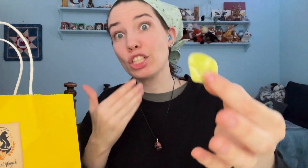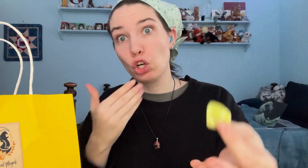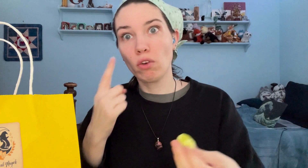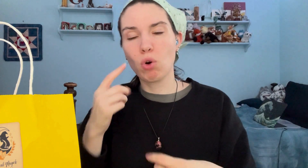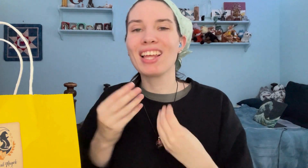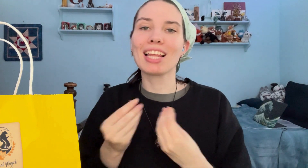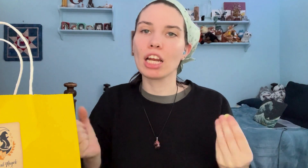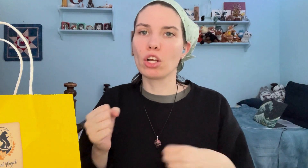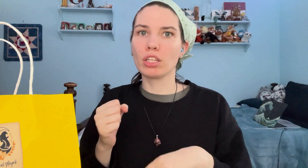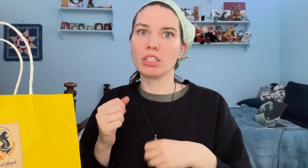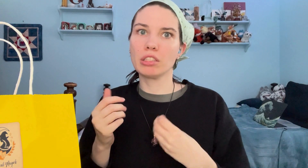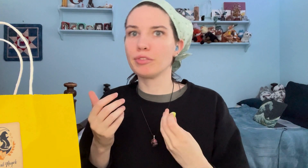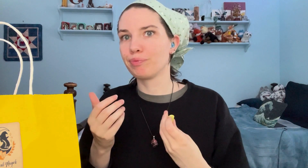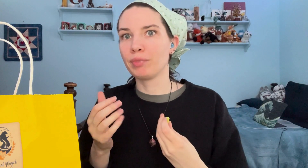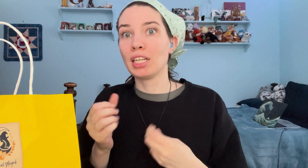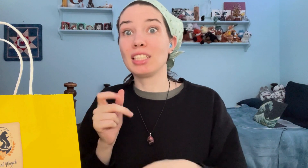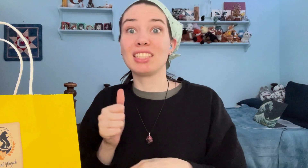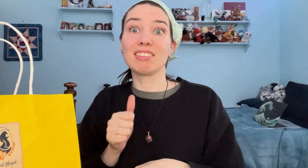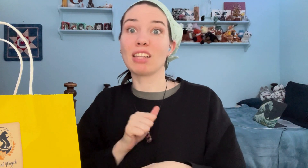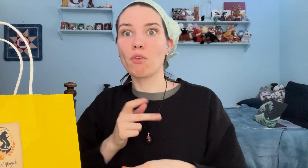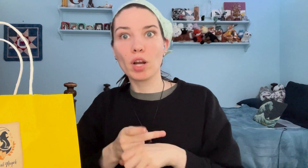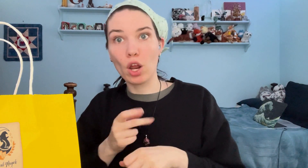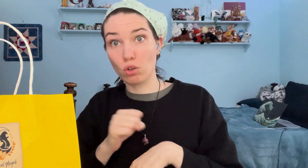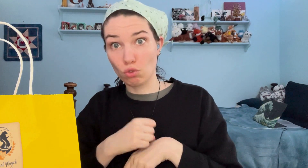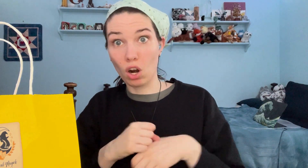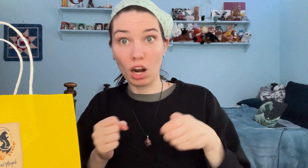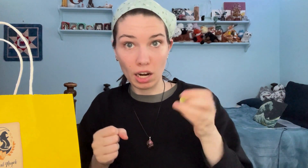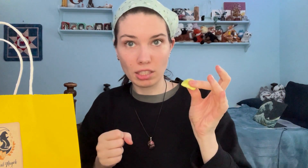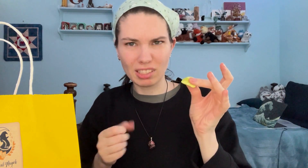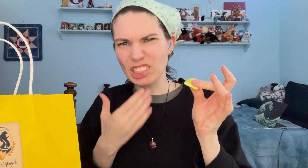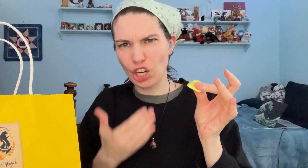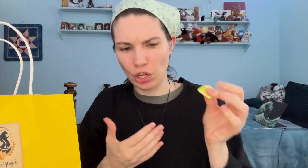It's good for healing & a self care crystal, it's good